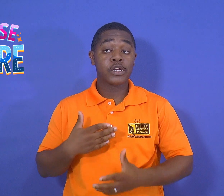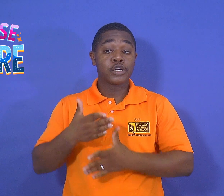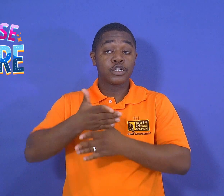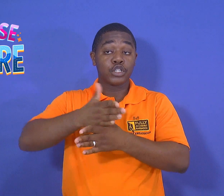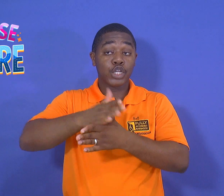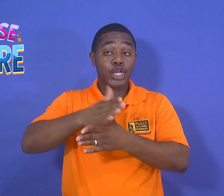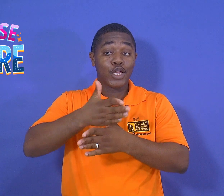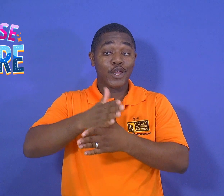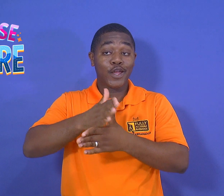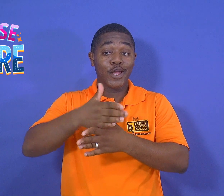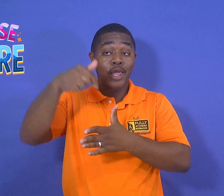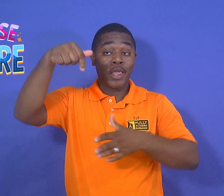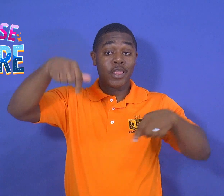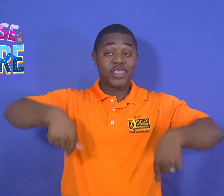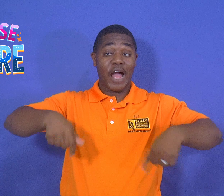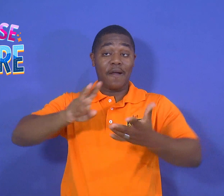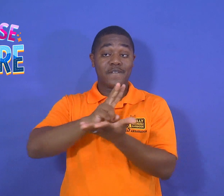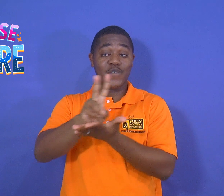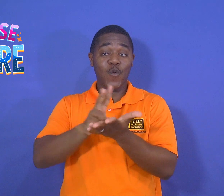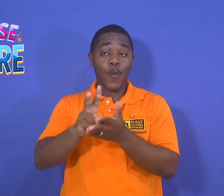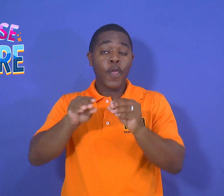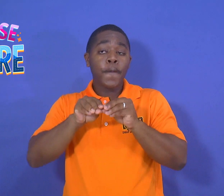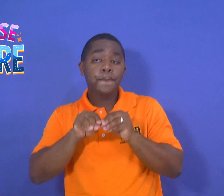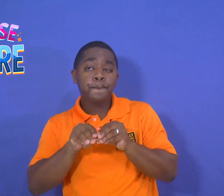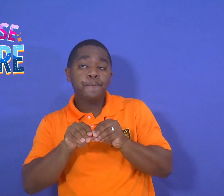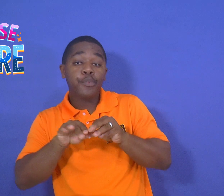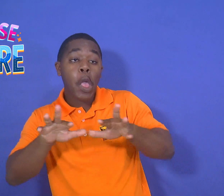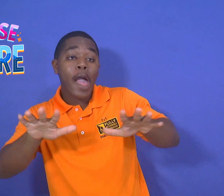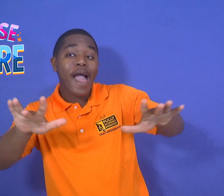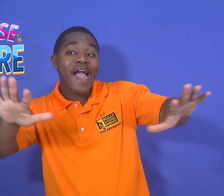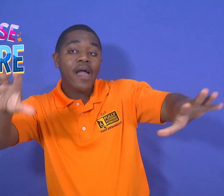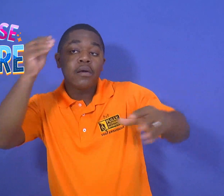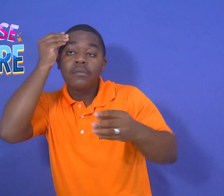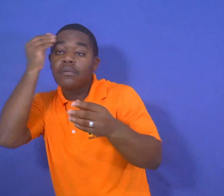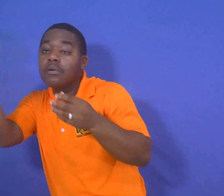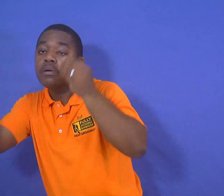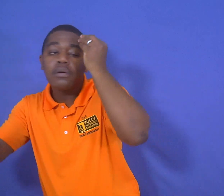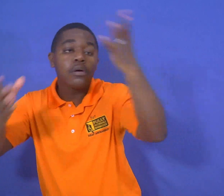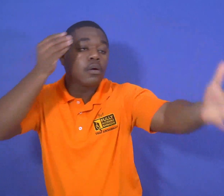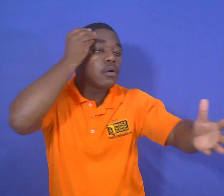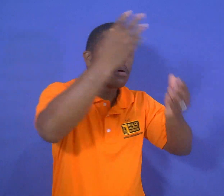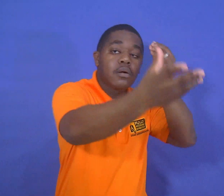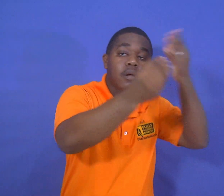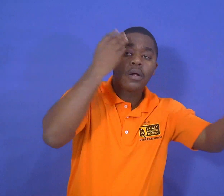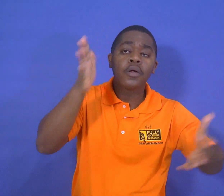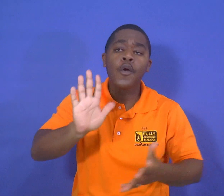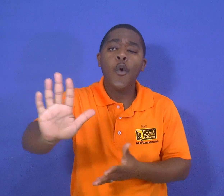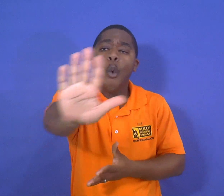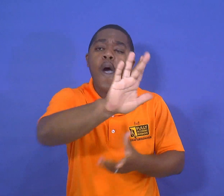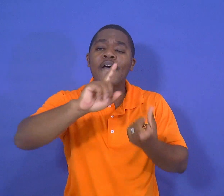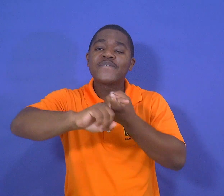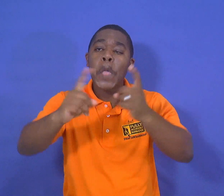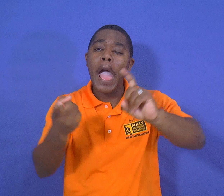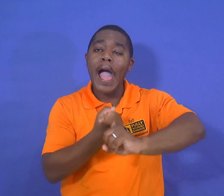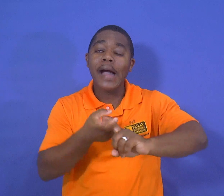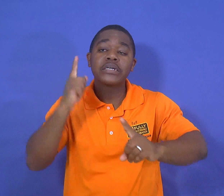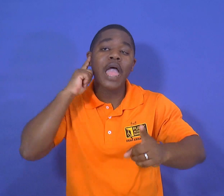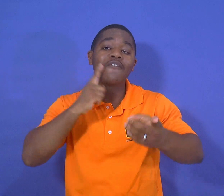please share this video spread the news to your friend and the deaf community